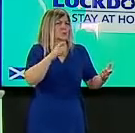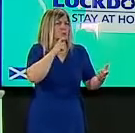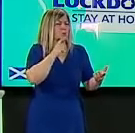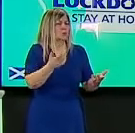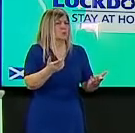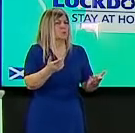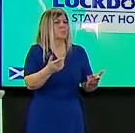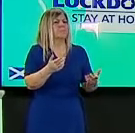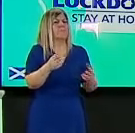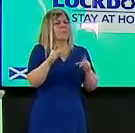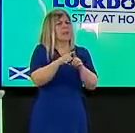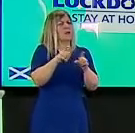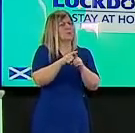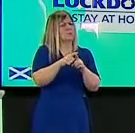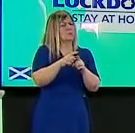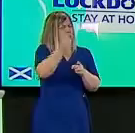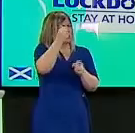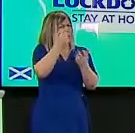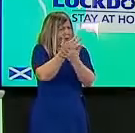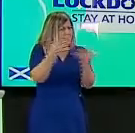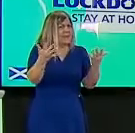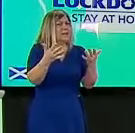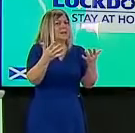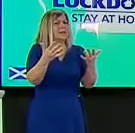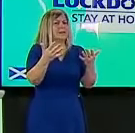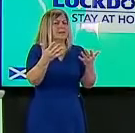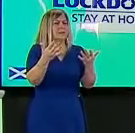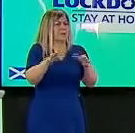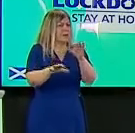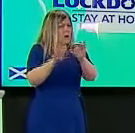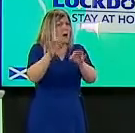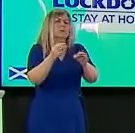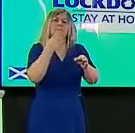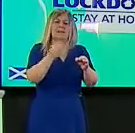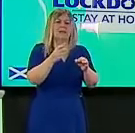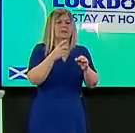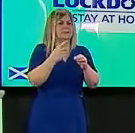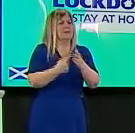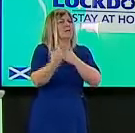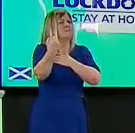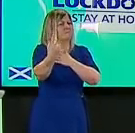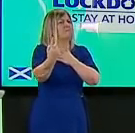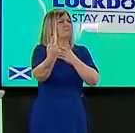been asked to self-isolate in the aftermath of these the brazilian variant in aberdeen thanks very